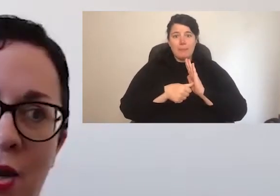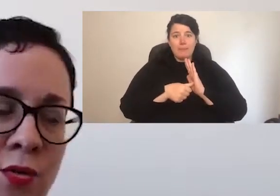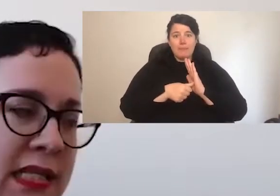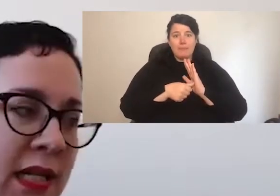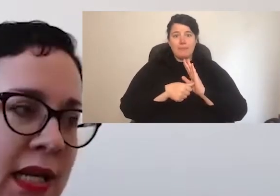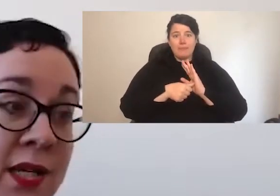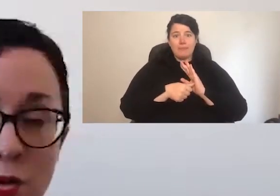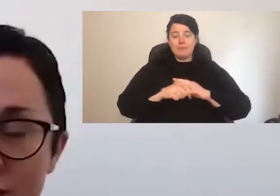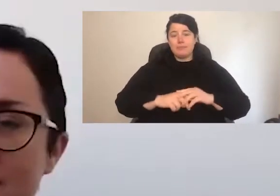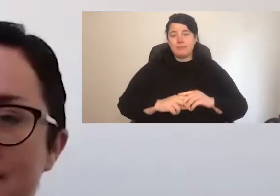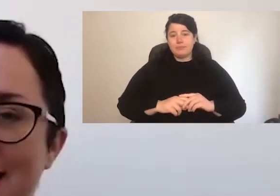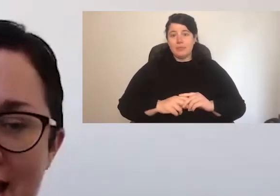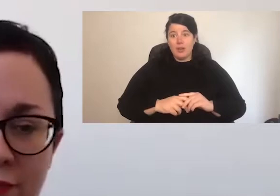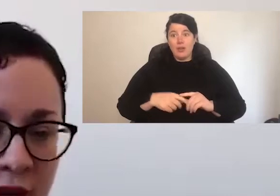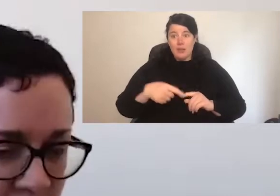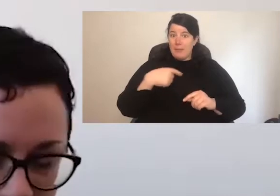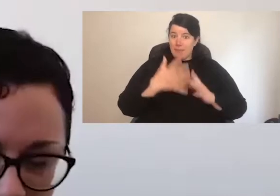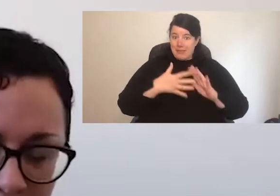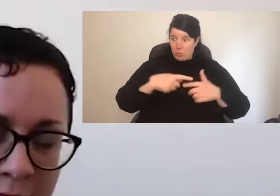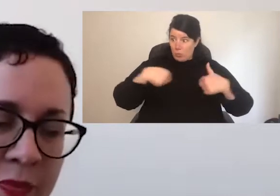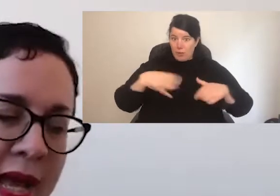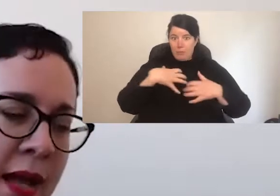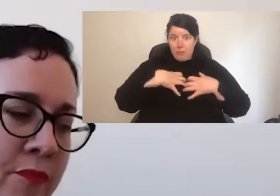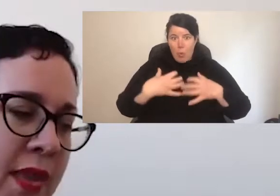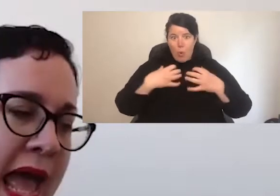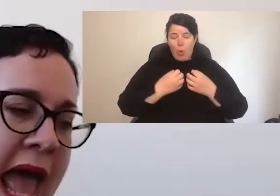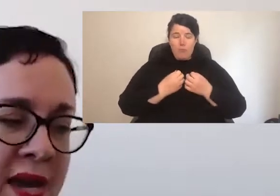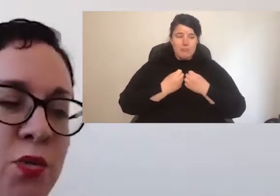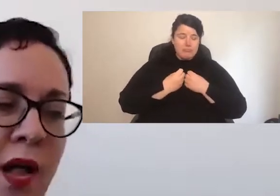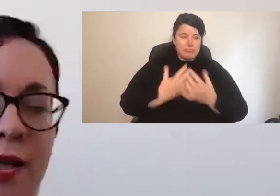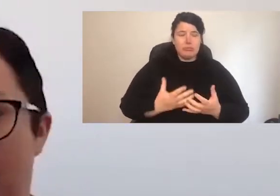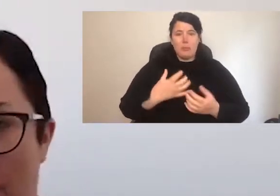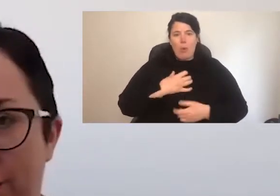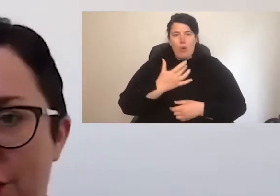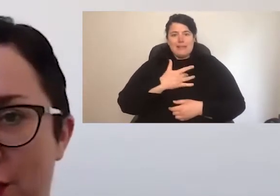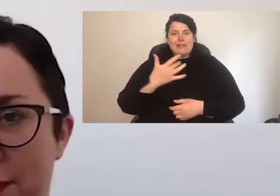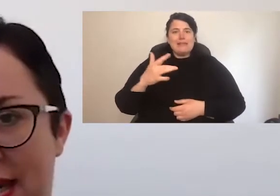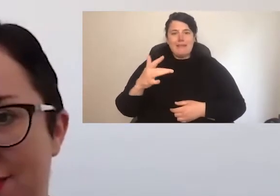increasingly, exhausted and fragile, and while cut off from many of the